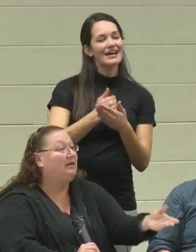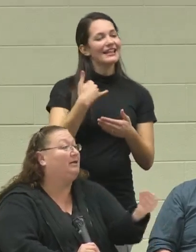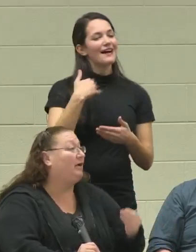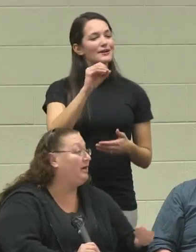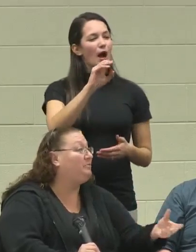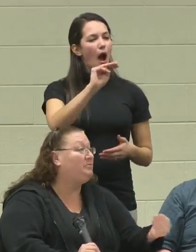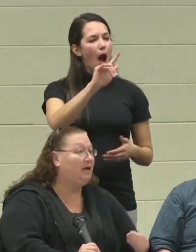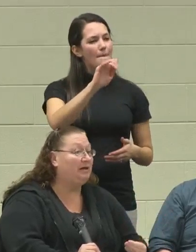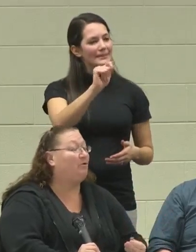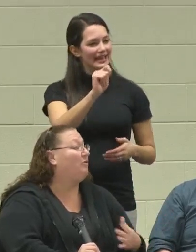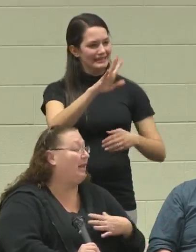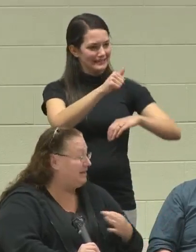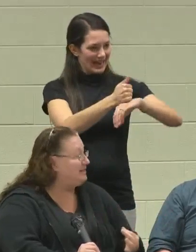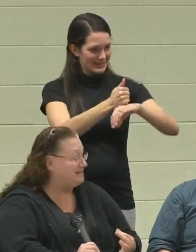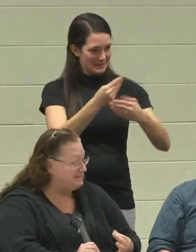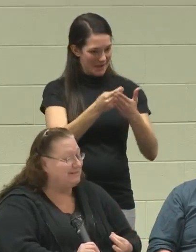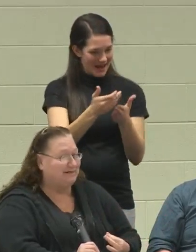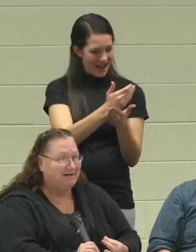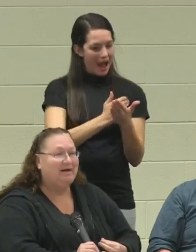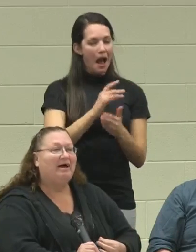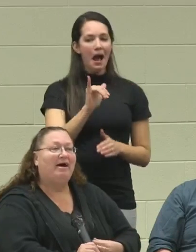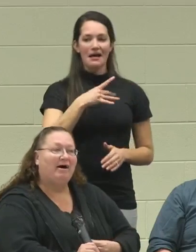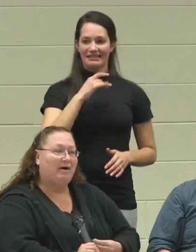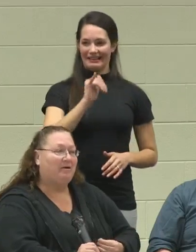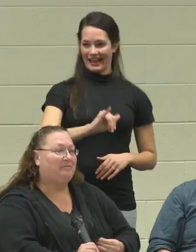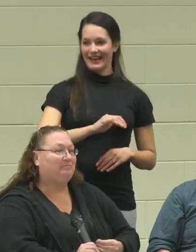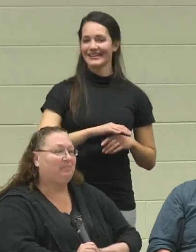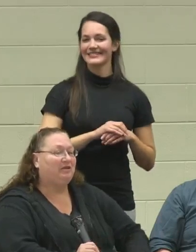They're handing me money! Oh, I like this!" [Laugh]